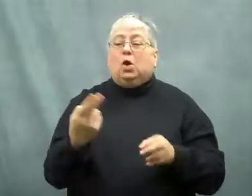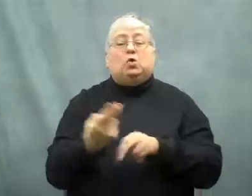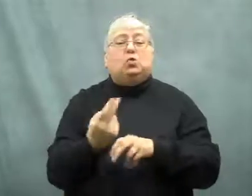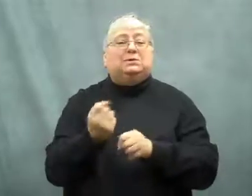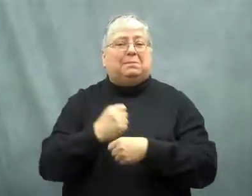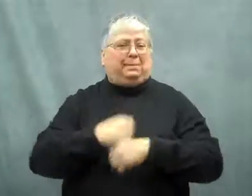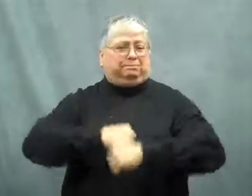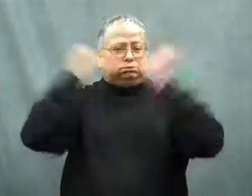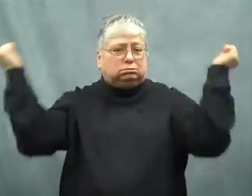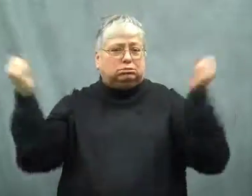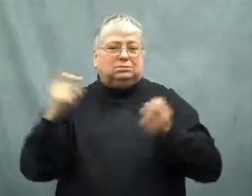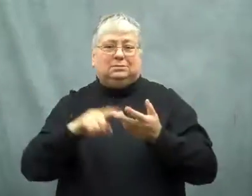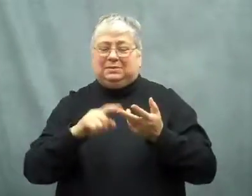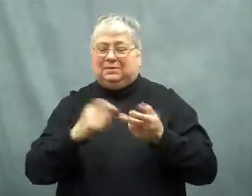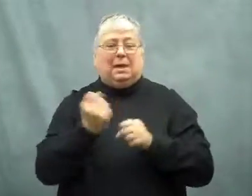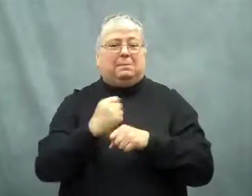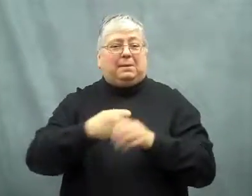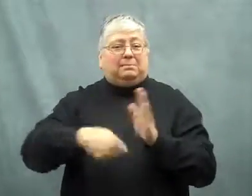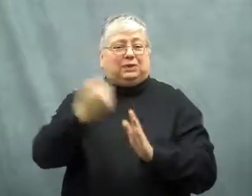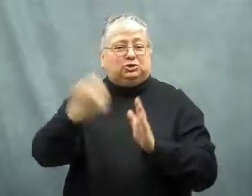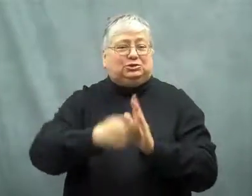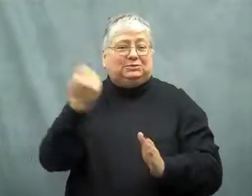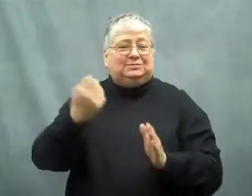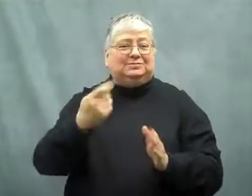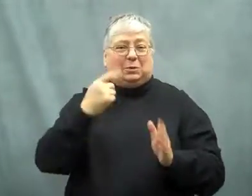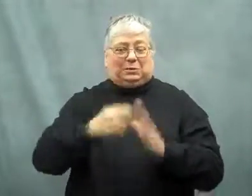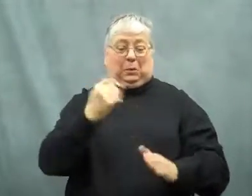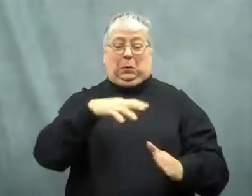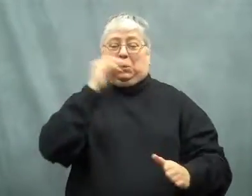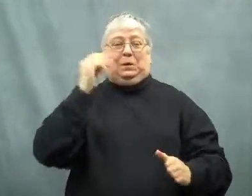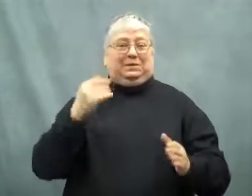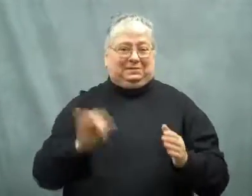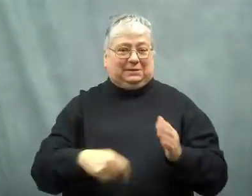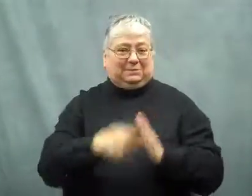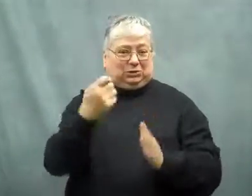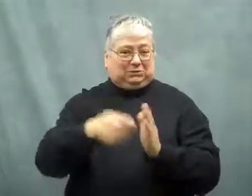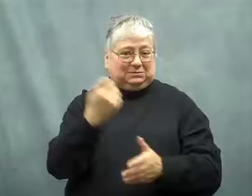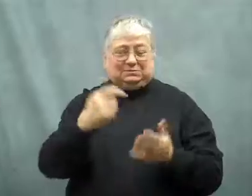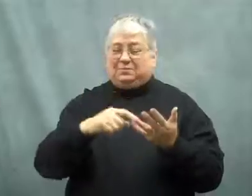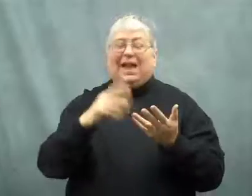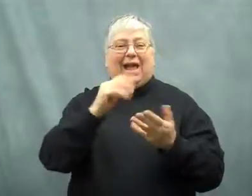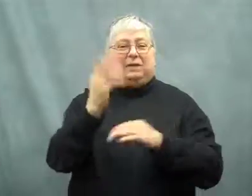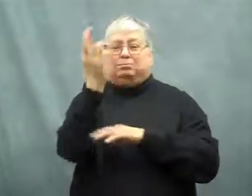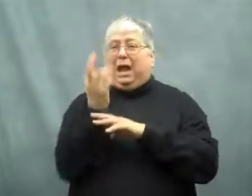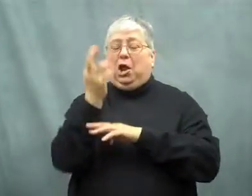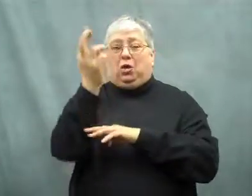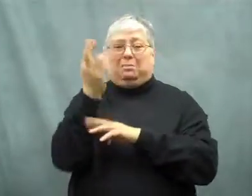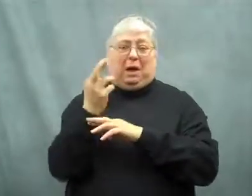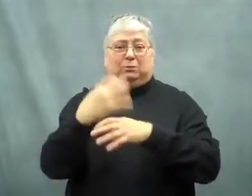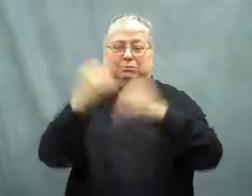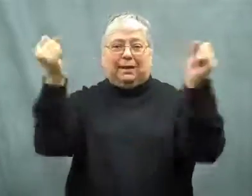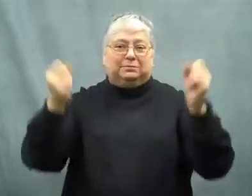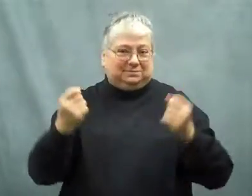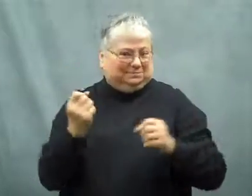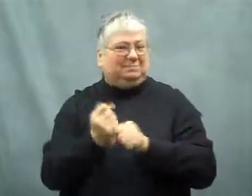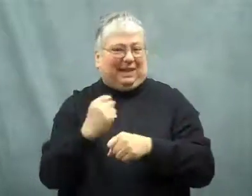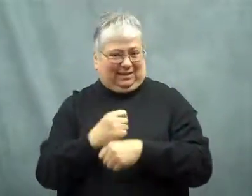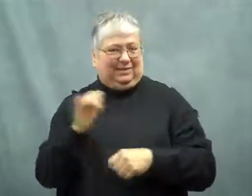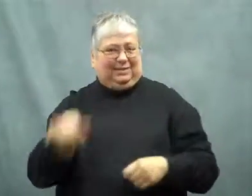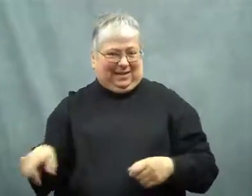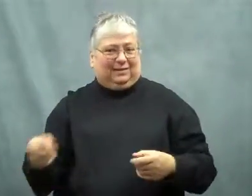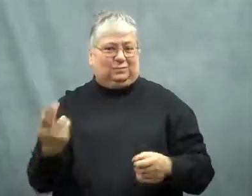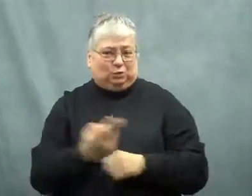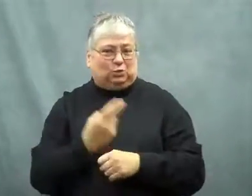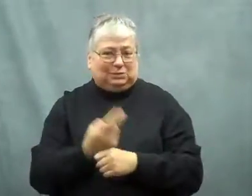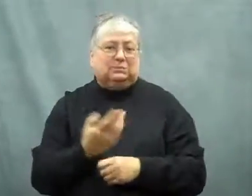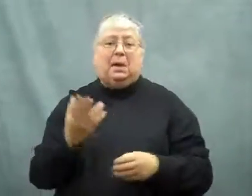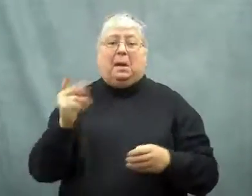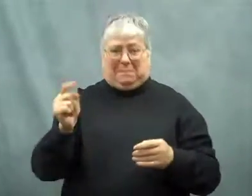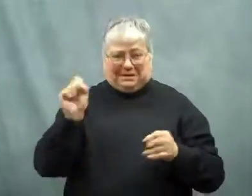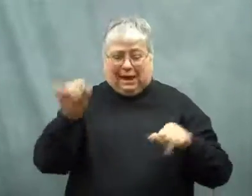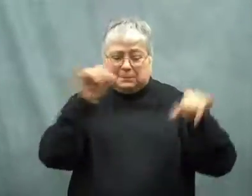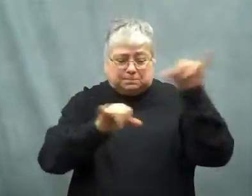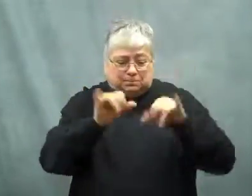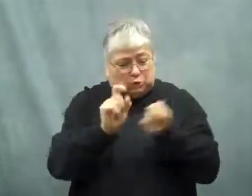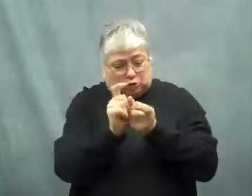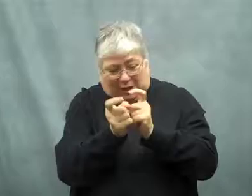It's used to make explosives, matches and artillery shells.